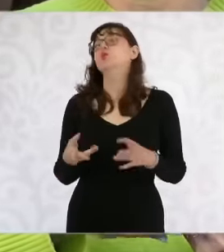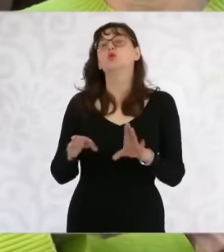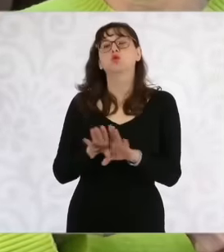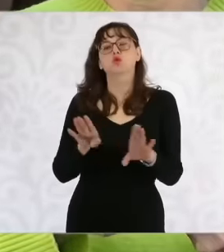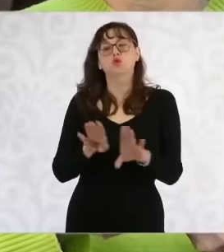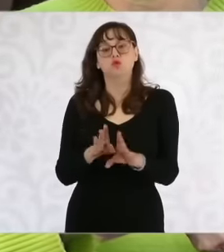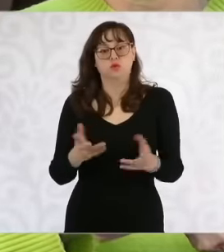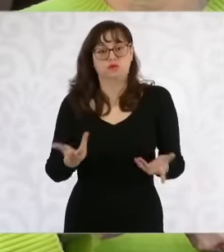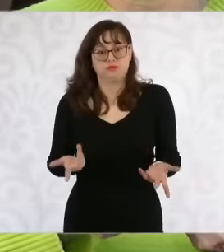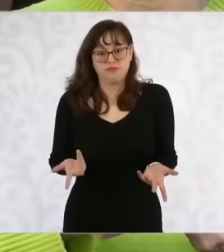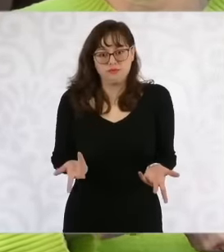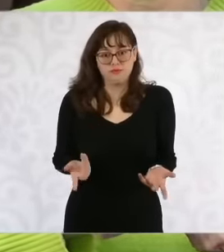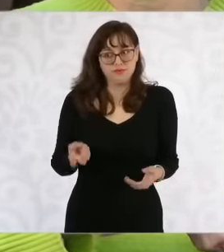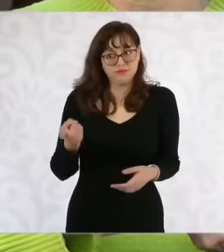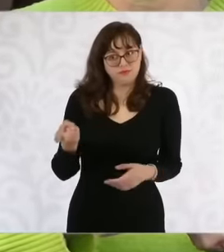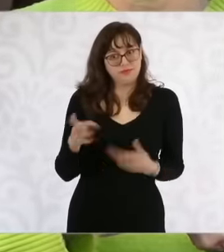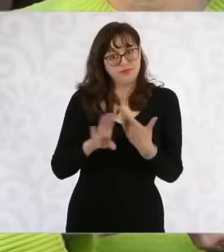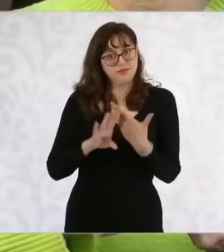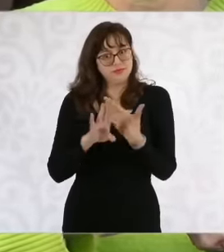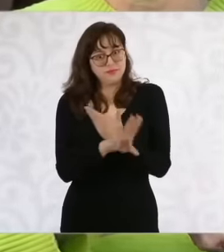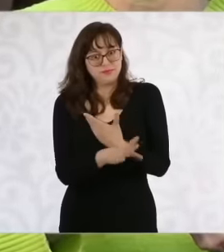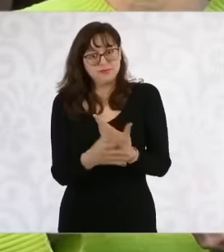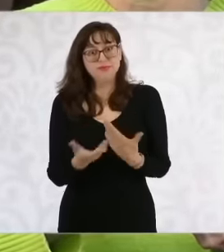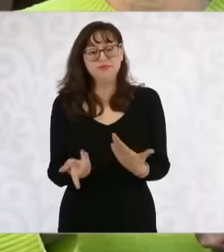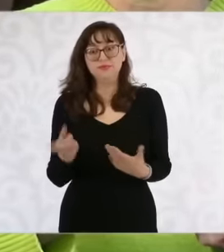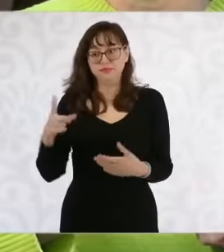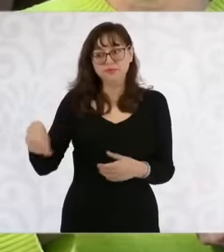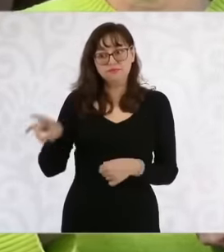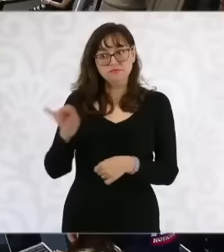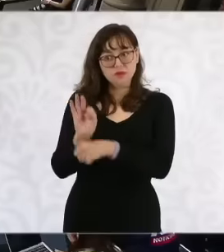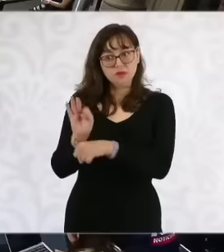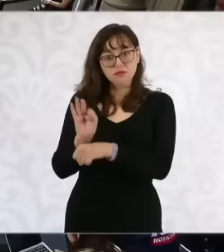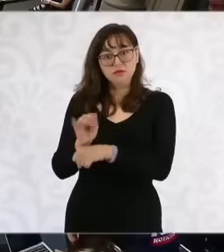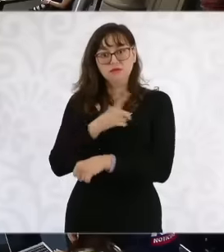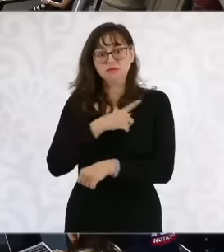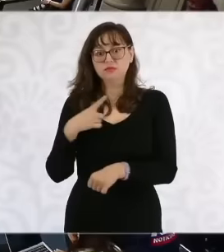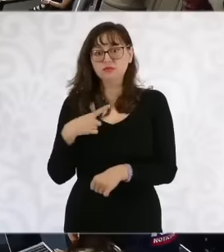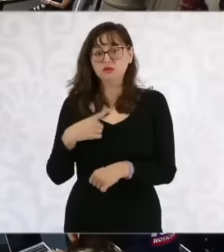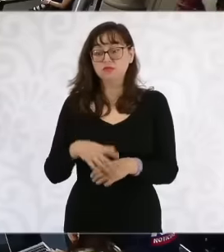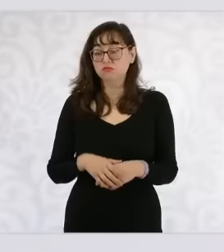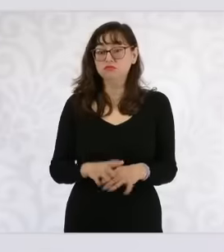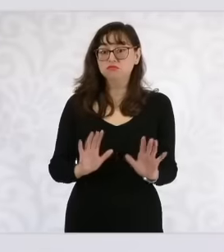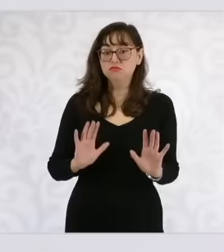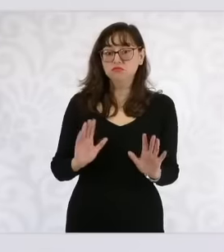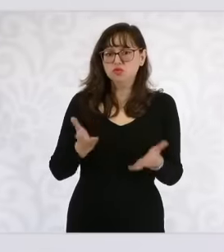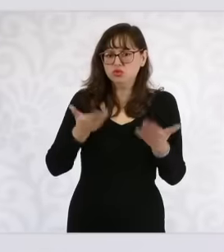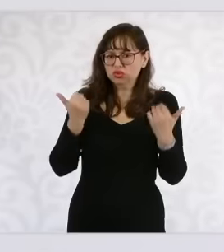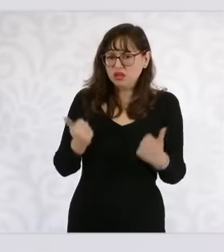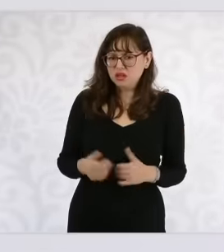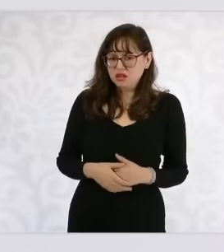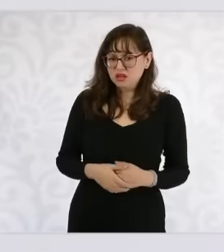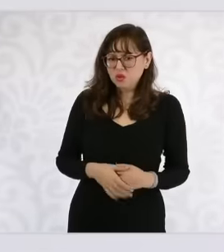, the security of the security elements also. I don't know what case you are referring to.